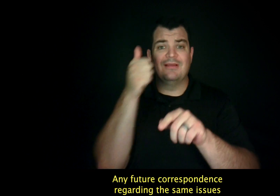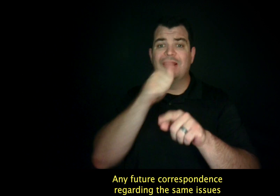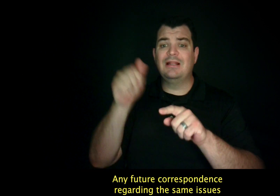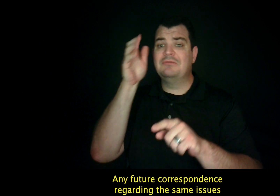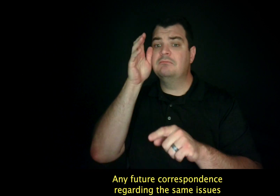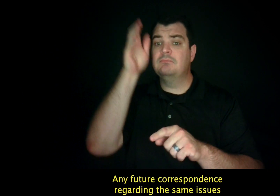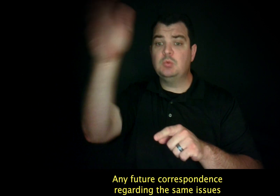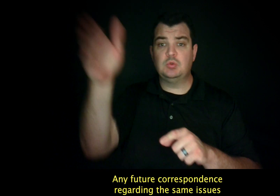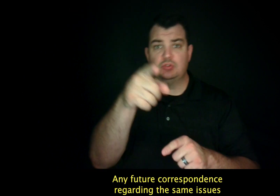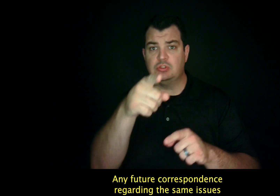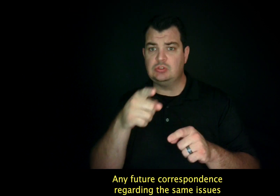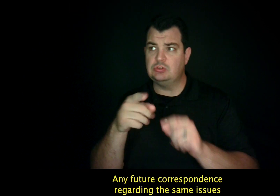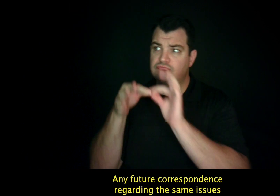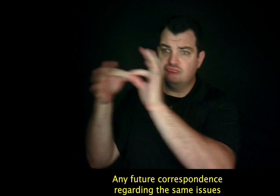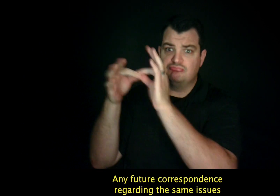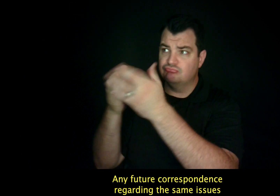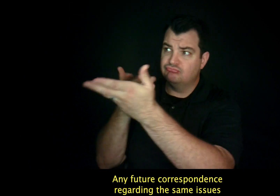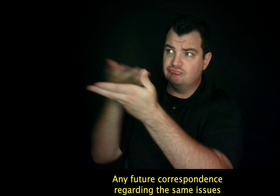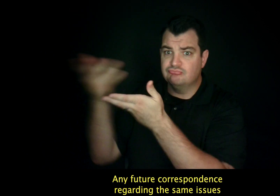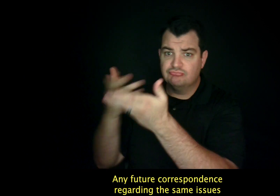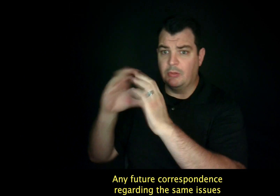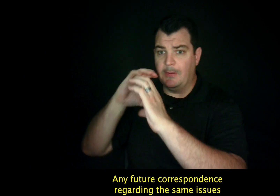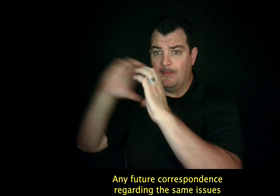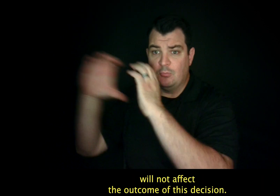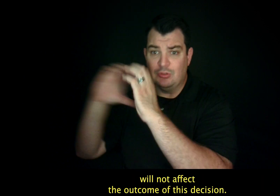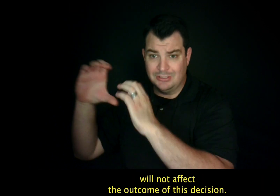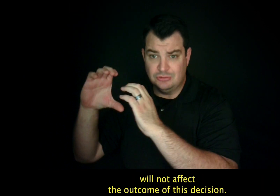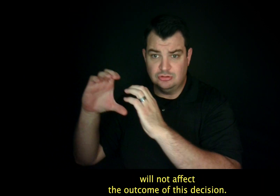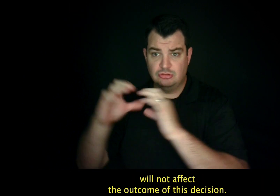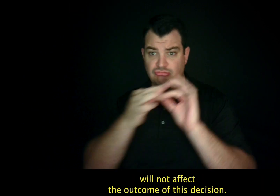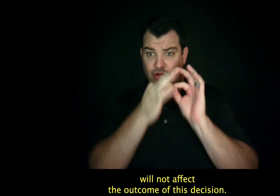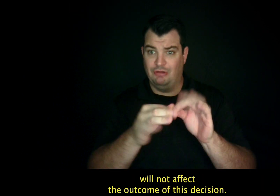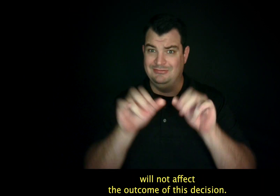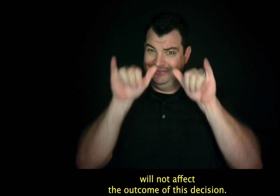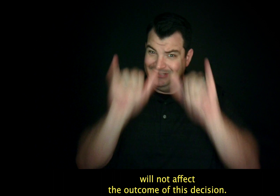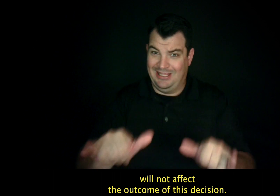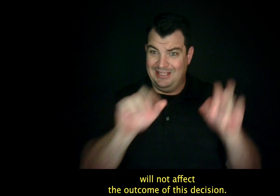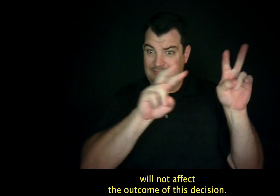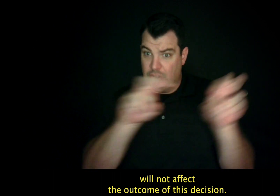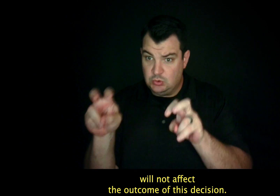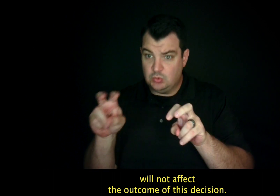Any future correspondence regarding the same issues will not affect the outcome of this decision.